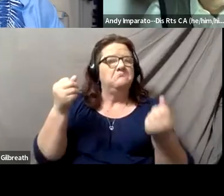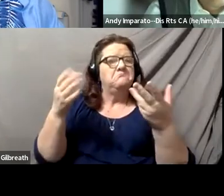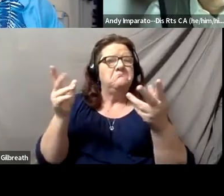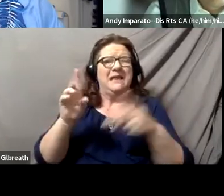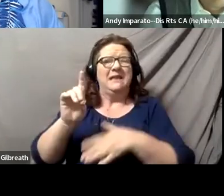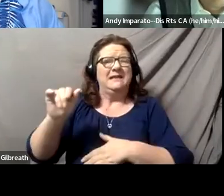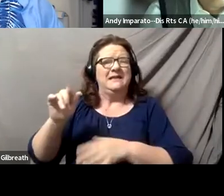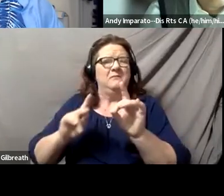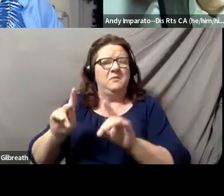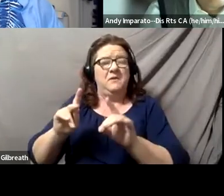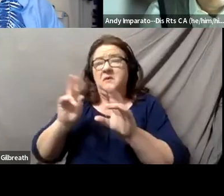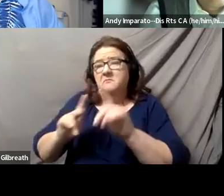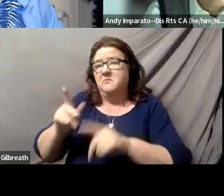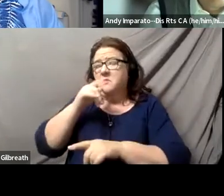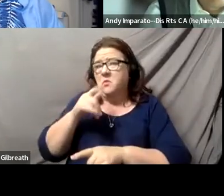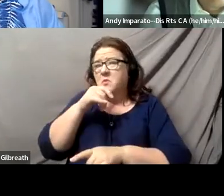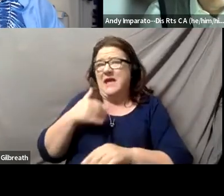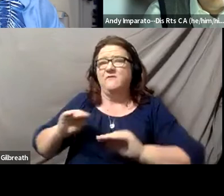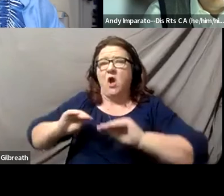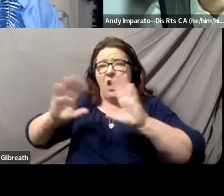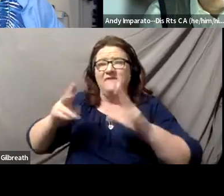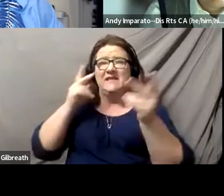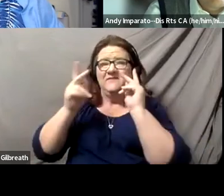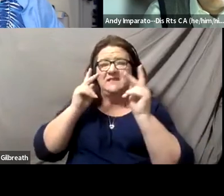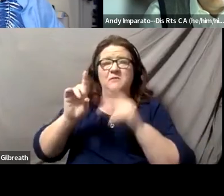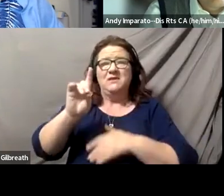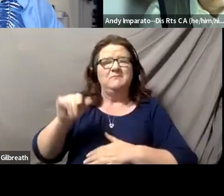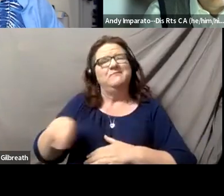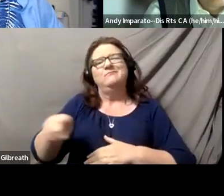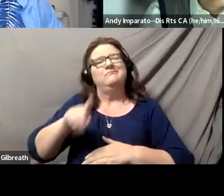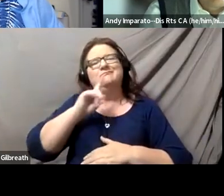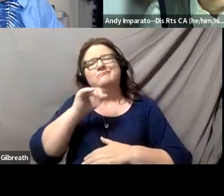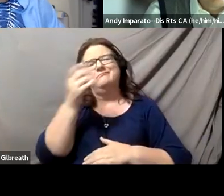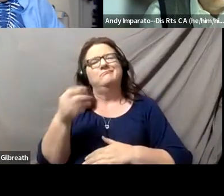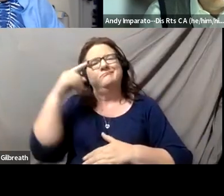even those with more obvious disabilities, don't really know the depth of the law.